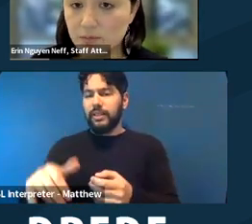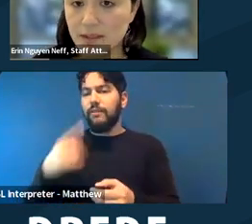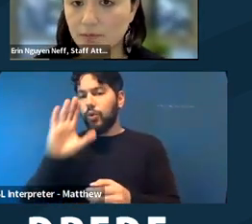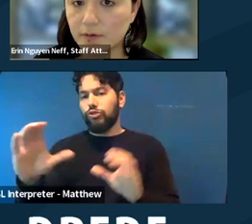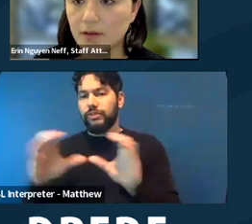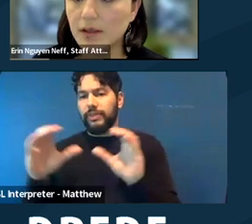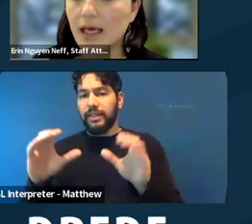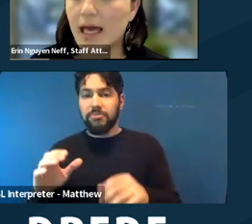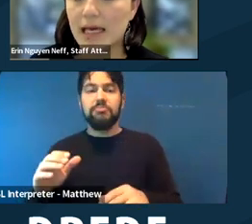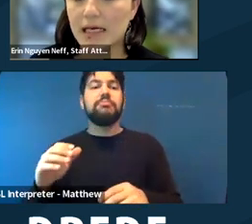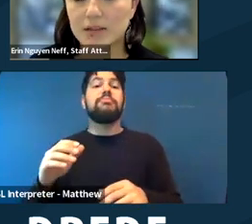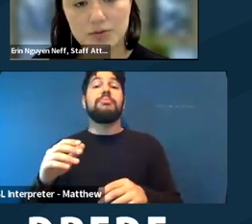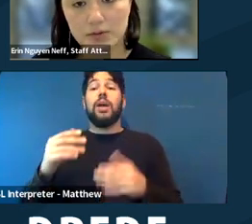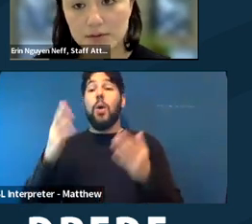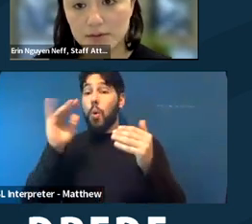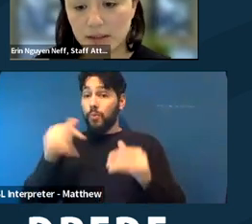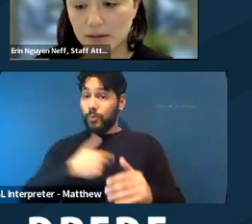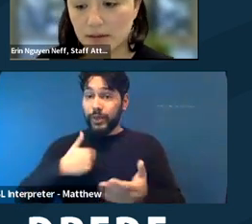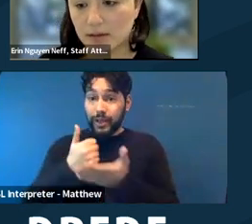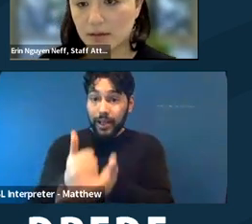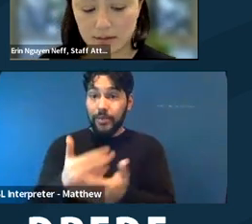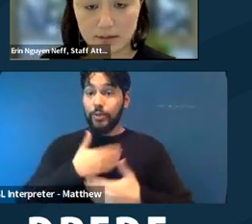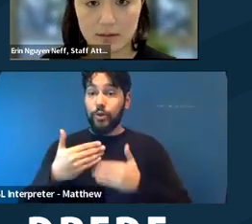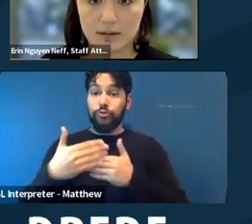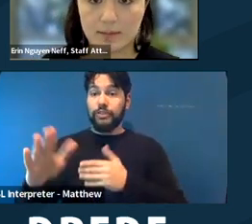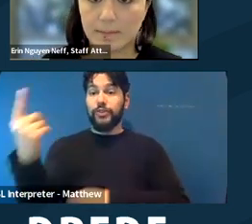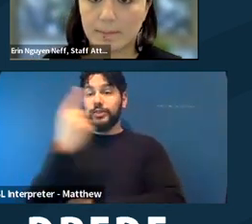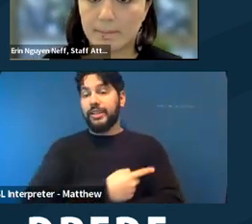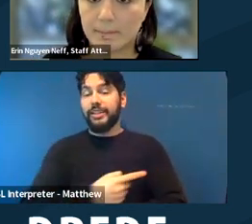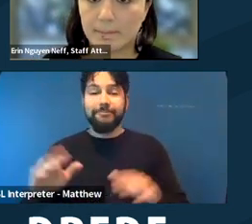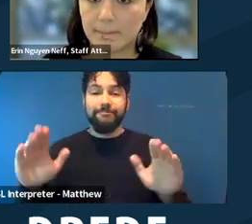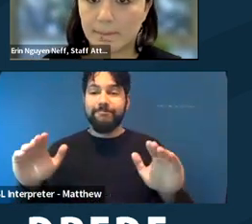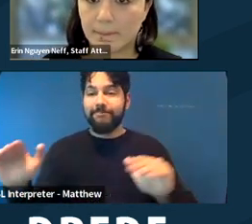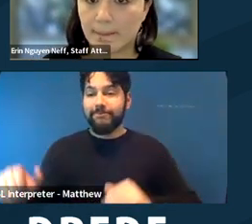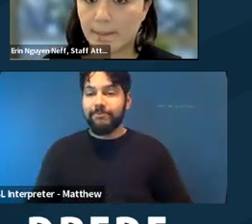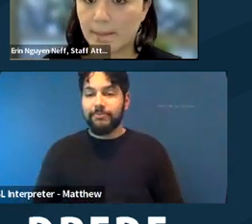was helpful, and enjoy the rest of your day. >> Thank you.